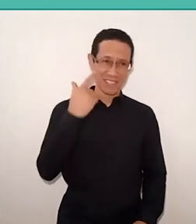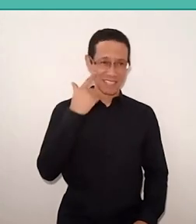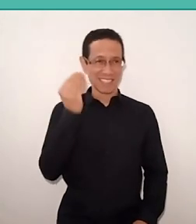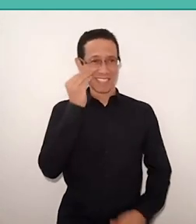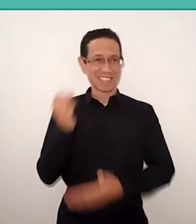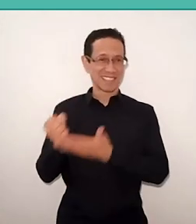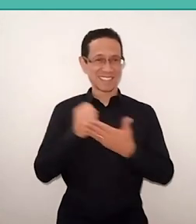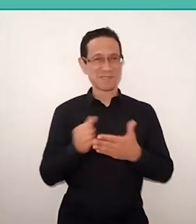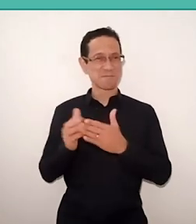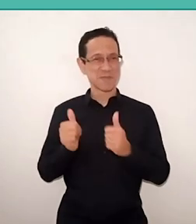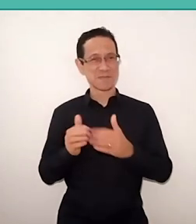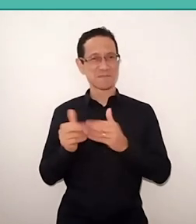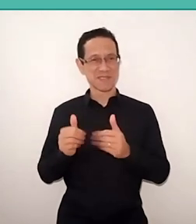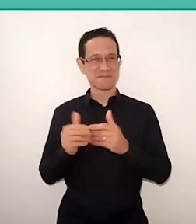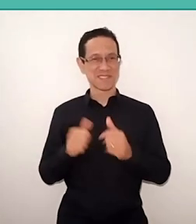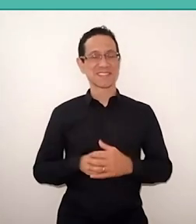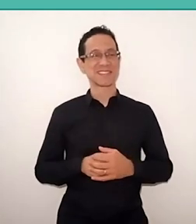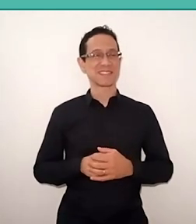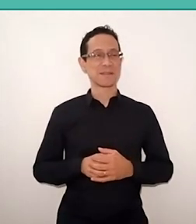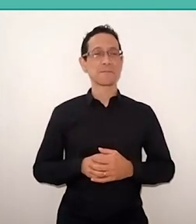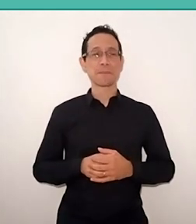And he always said that people should have…